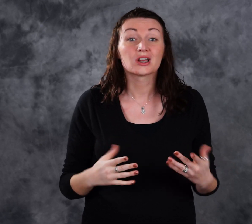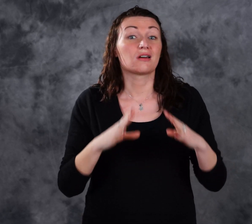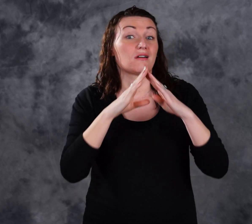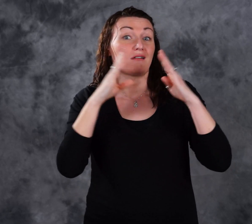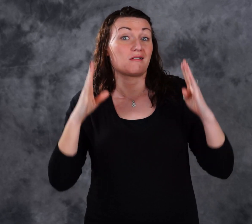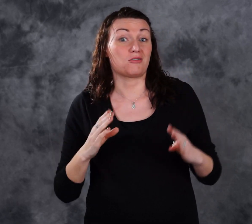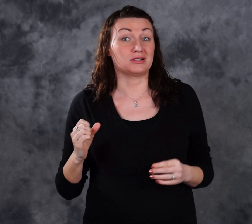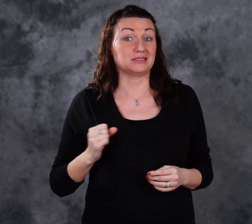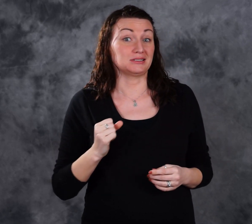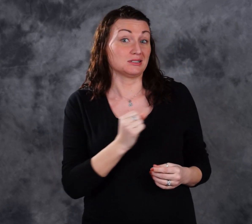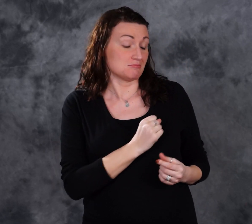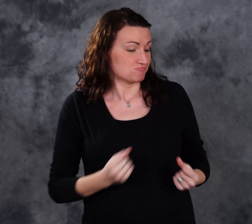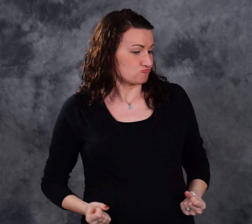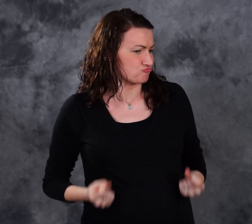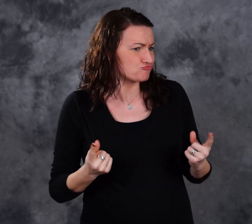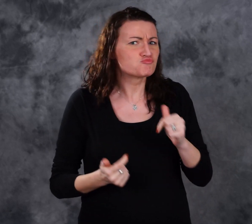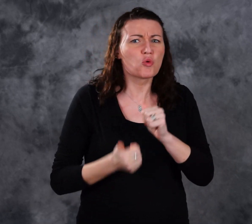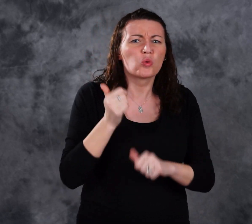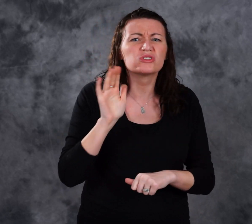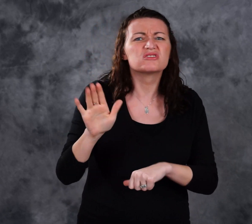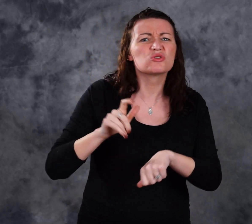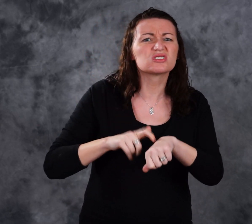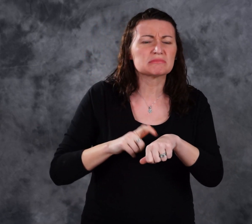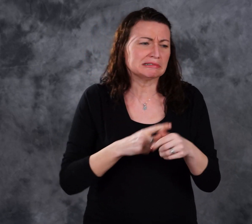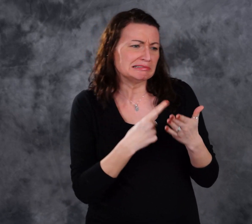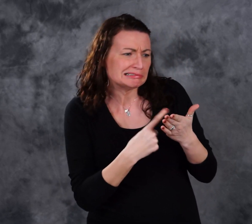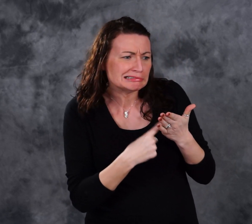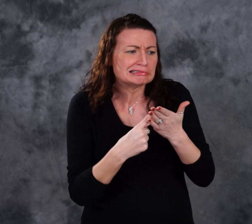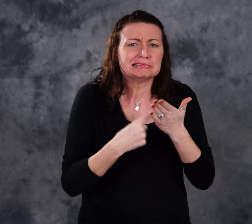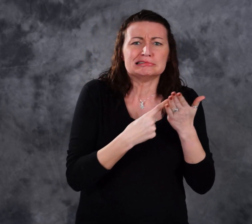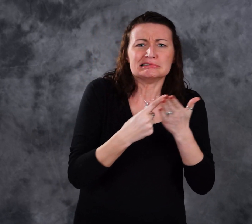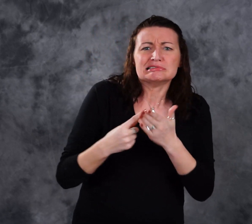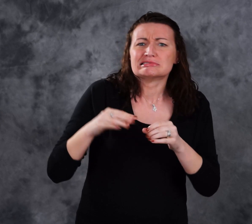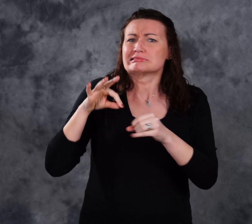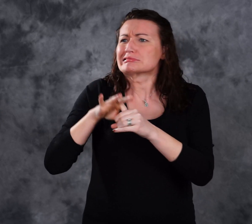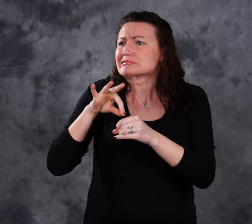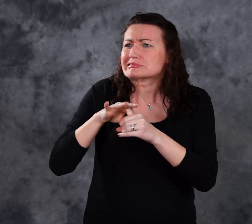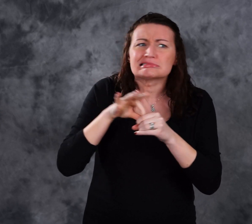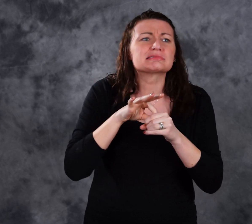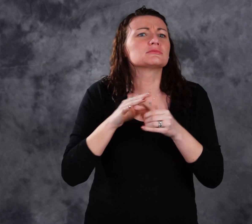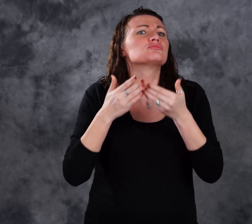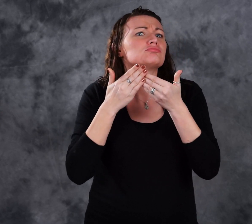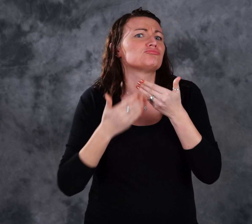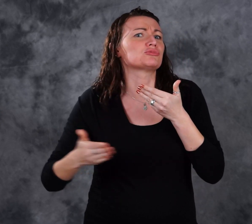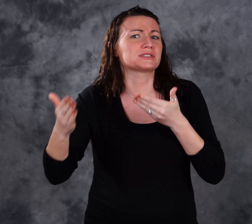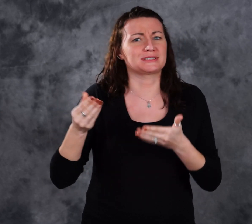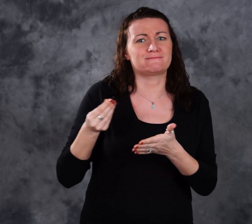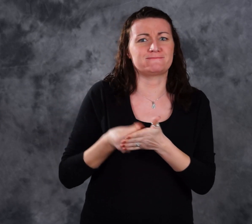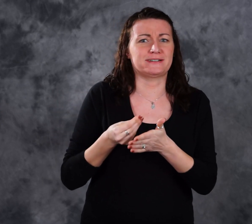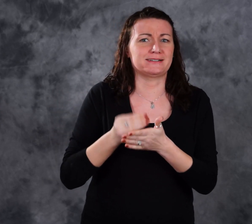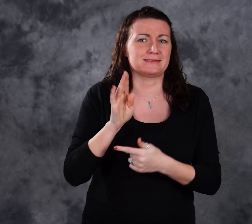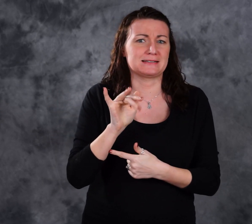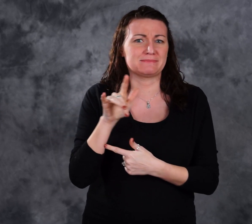The House and Senate spent most of their time debating and voting on the rest of the finance bills.